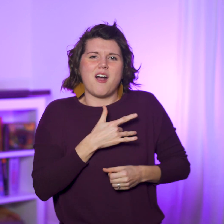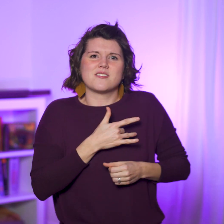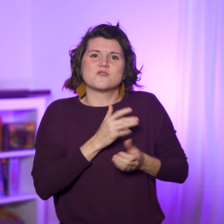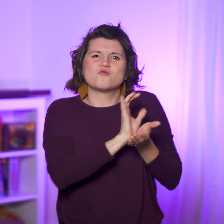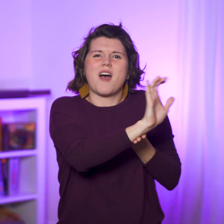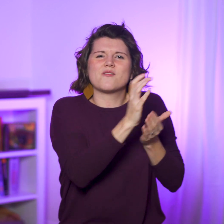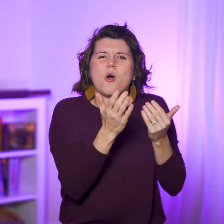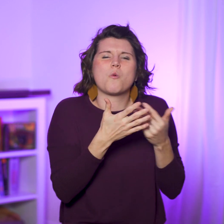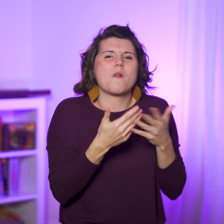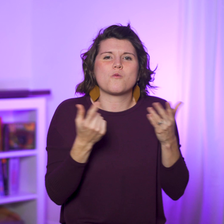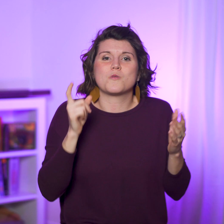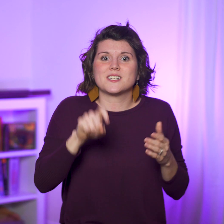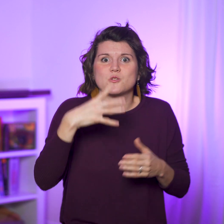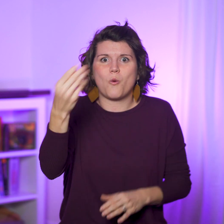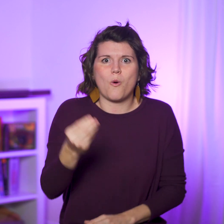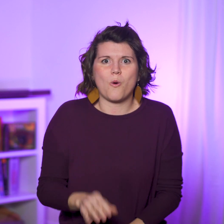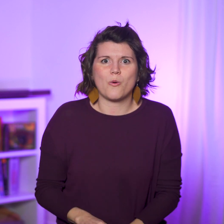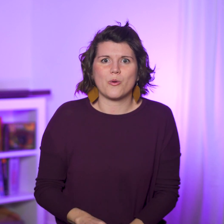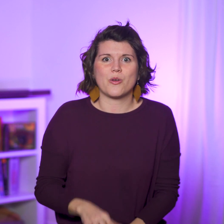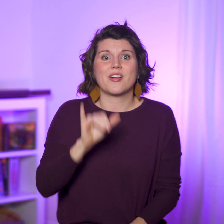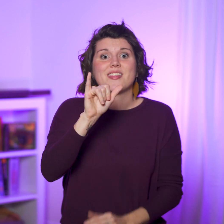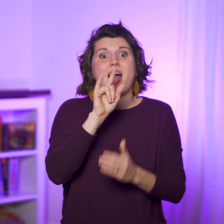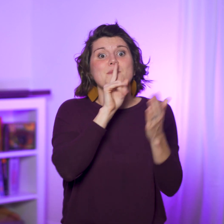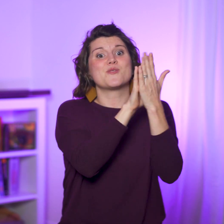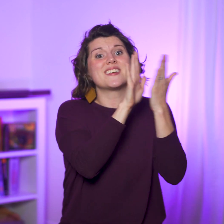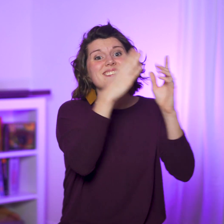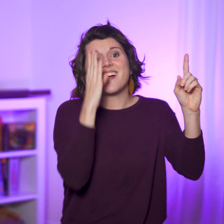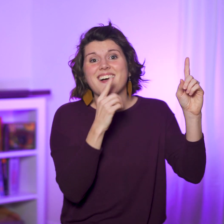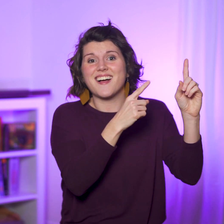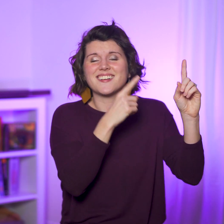drives out whatever need to go. Praise God!